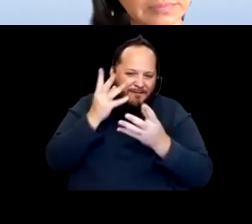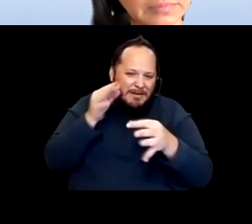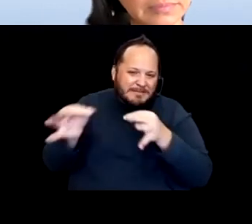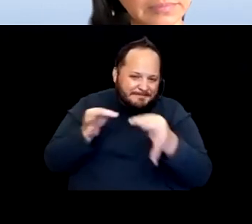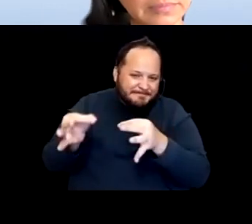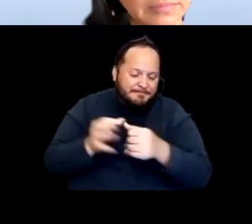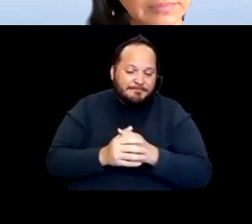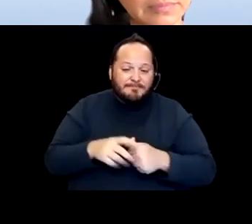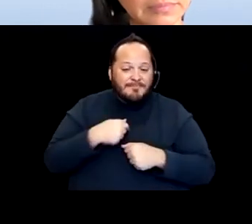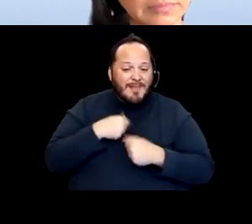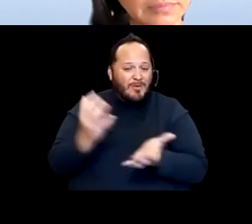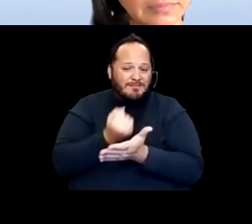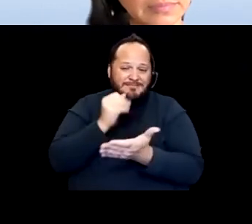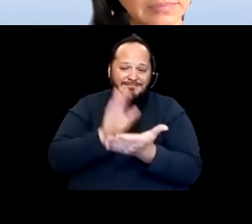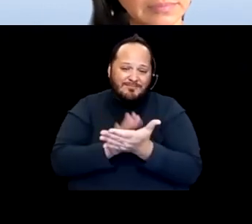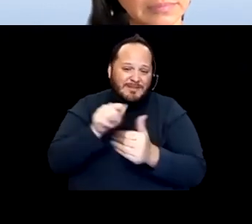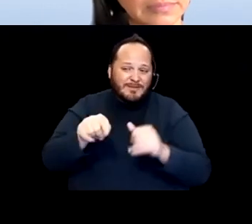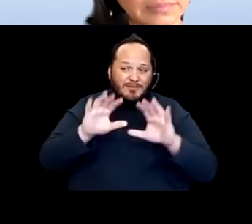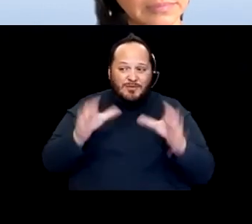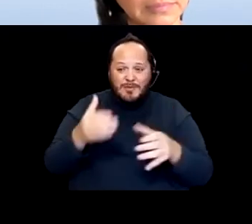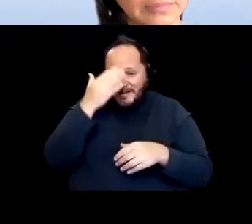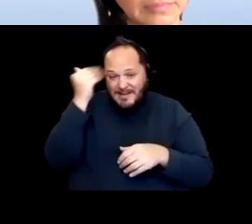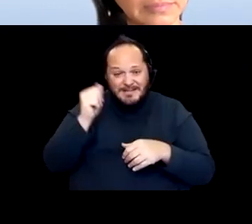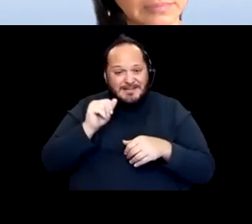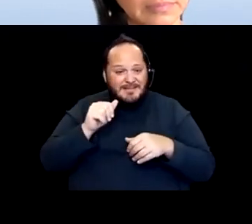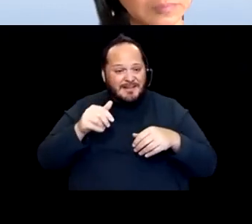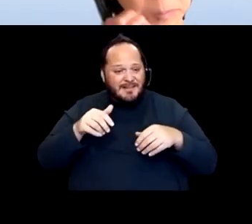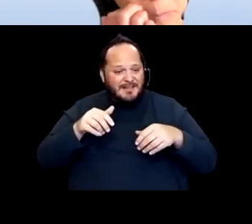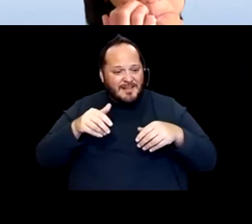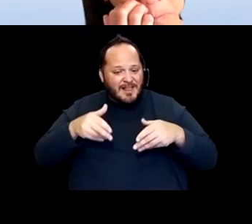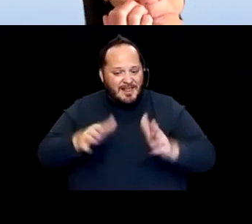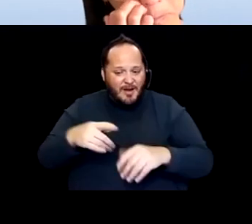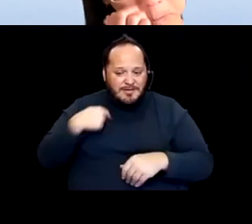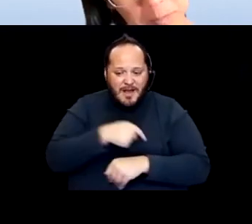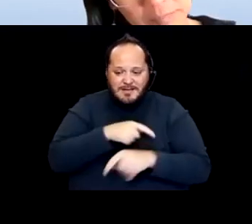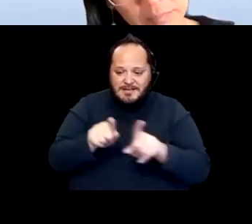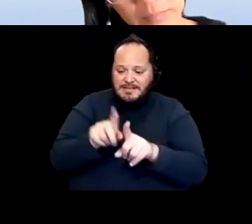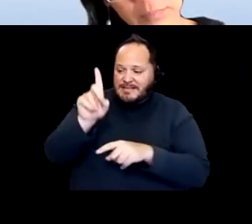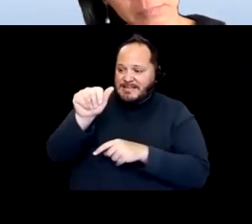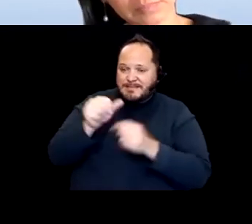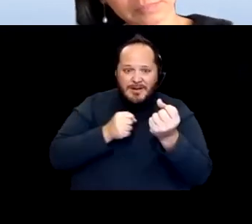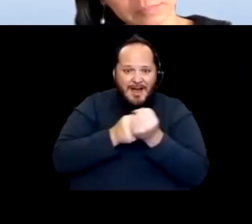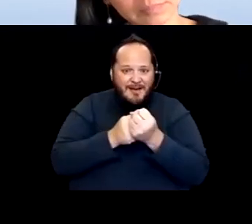because it allows us as disability advocates to think as we're asking the state to think